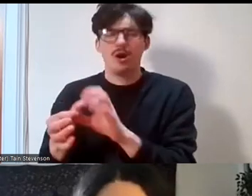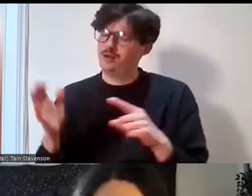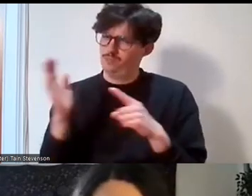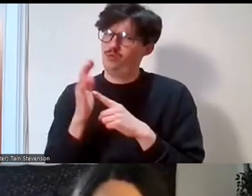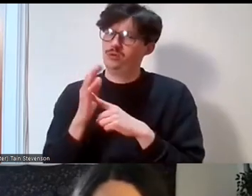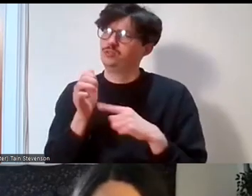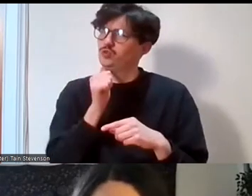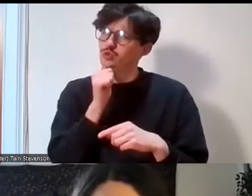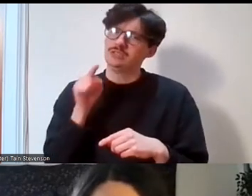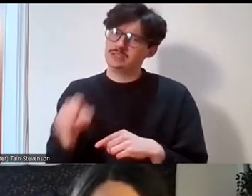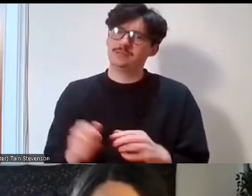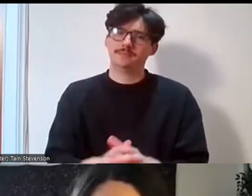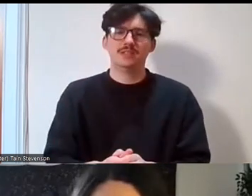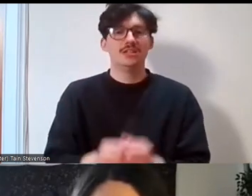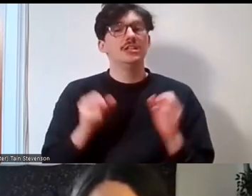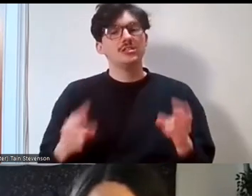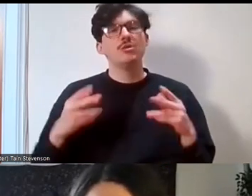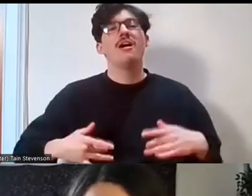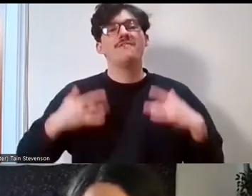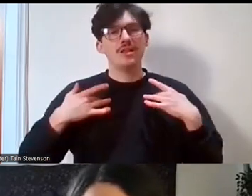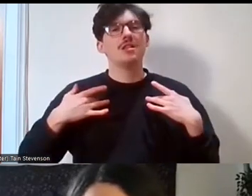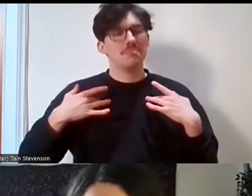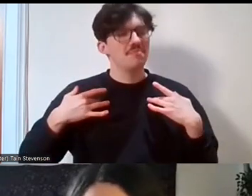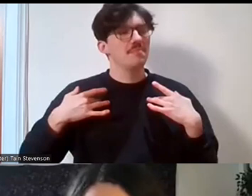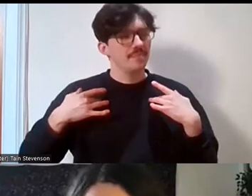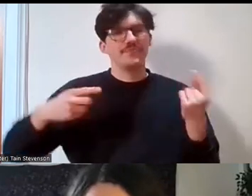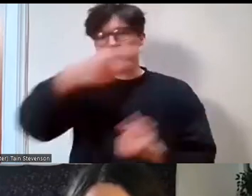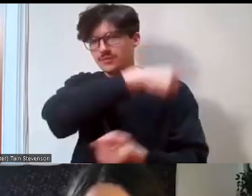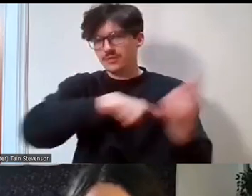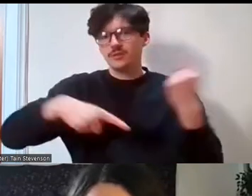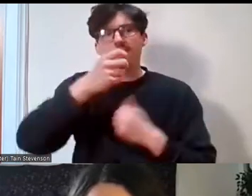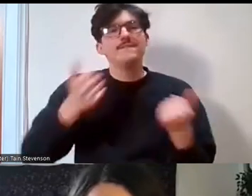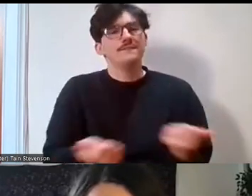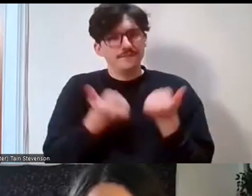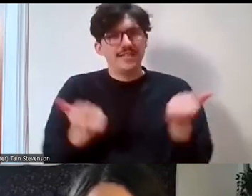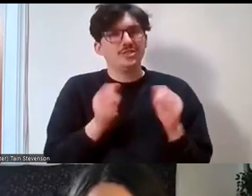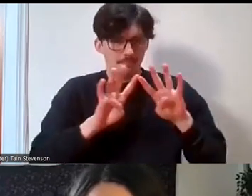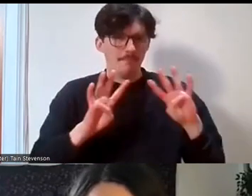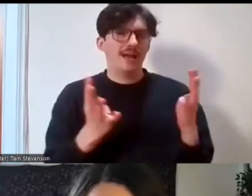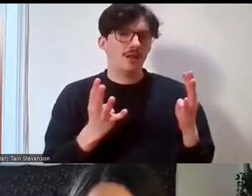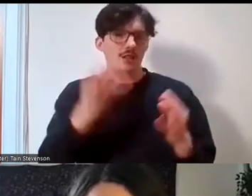I think that is bringing us to the close of the panel interview. While I'm doing the formal close